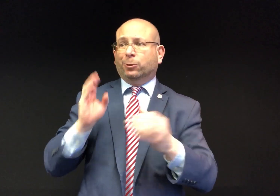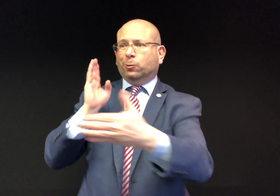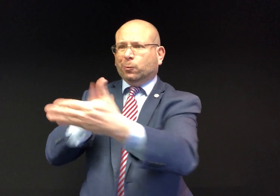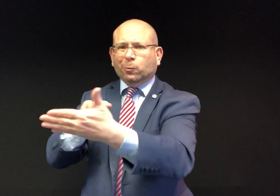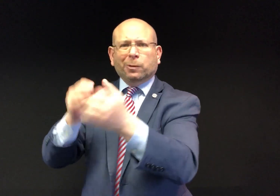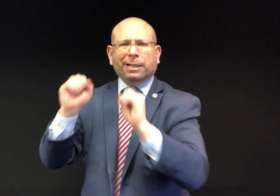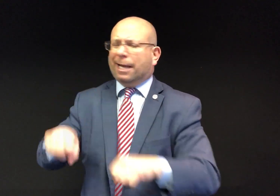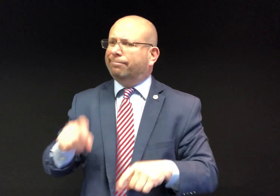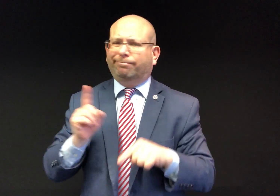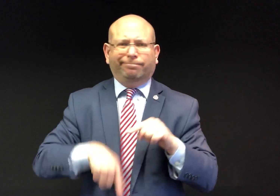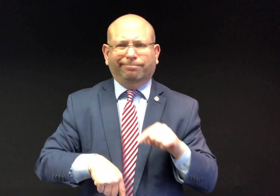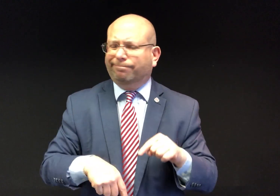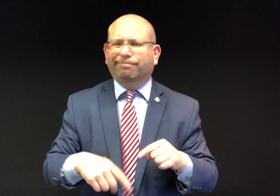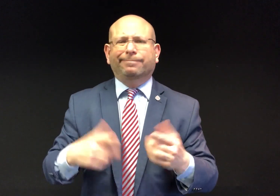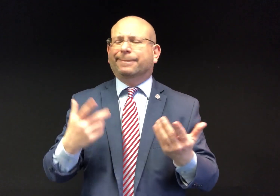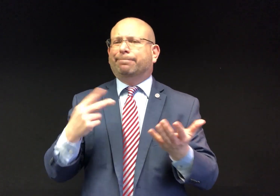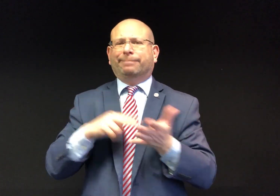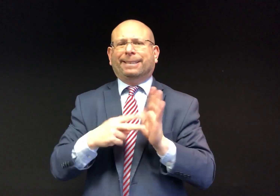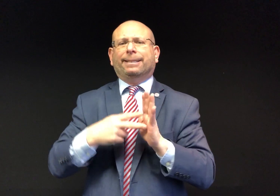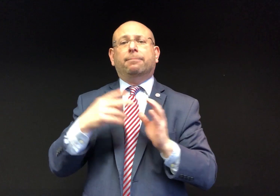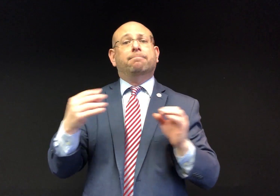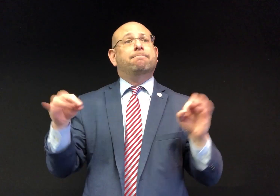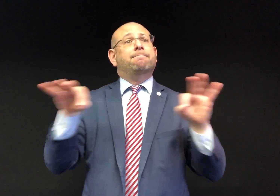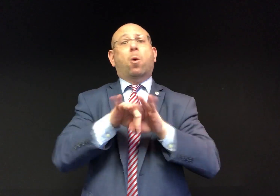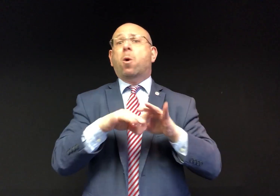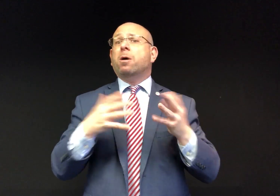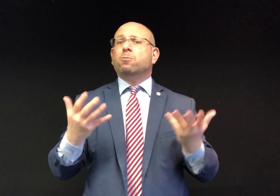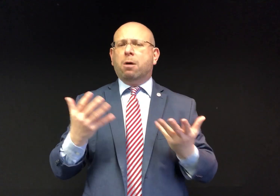We can’t sue the TV networks if they don’t include the ASL interpreter PIP feed. So, what does this mean?